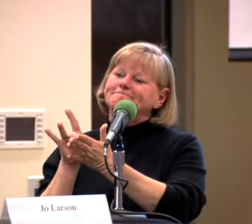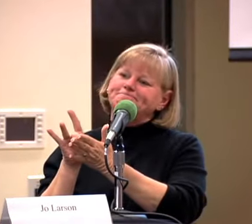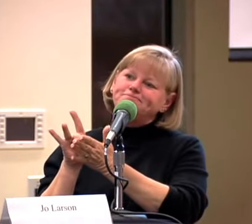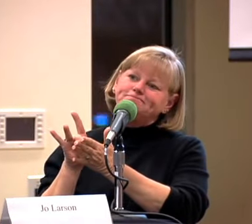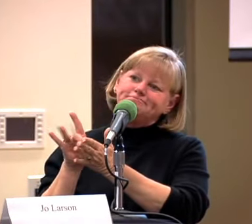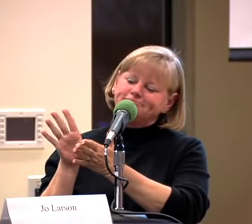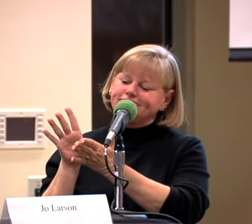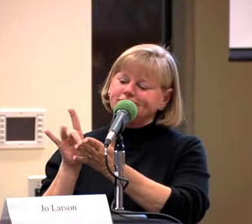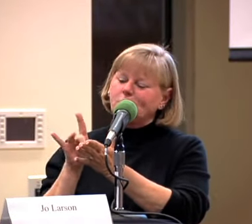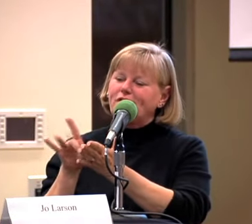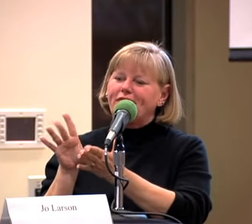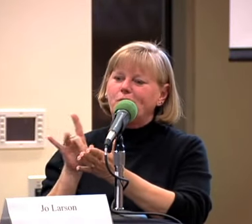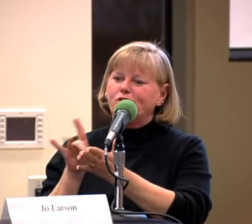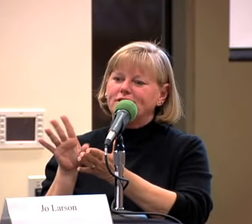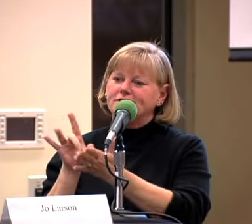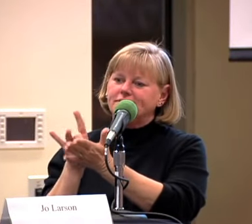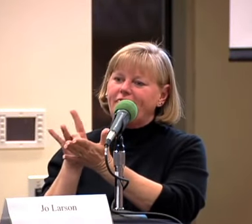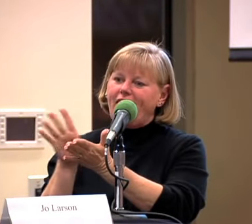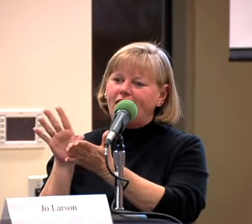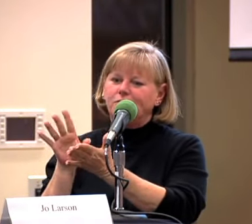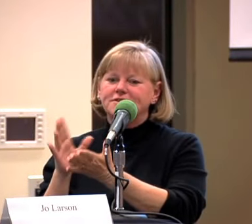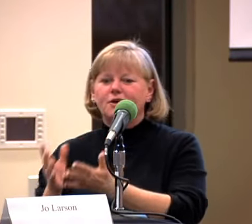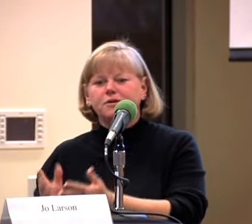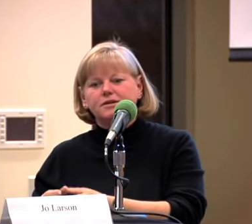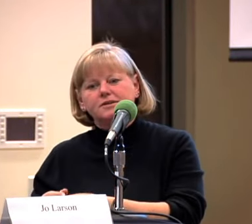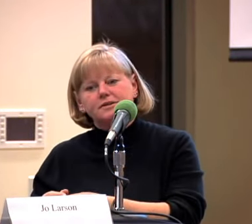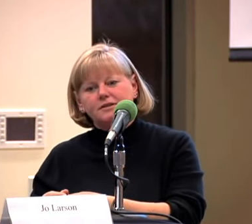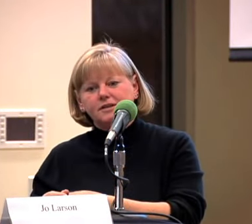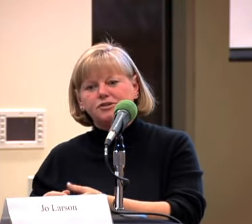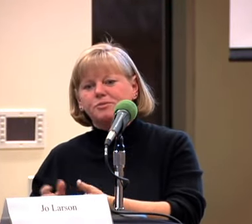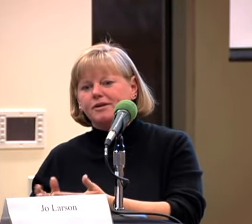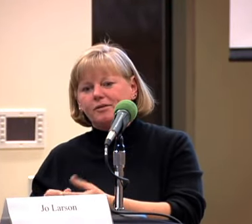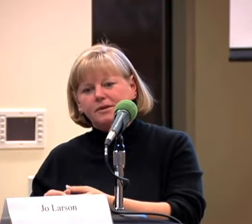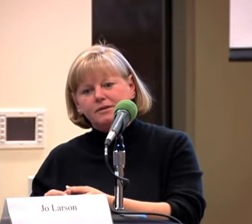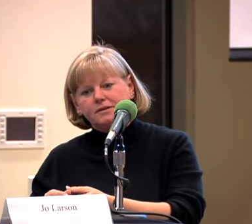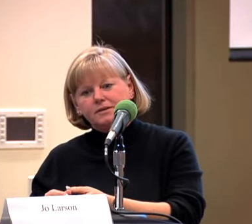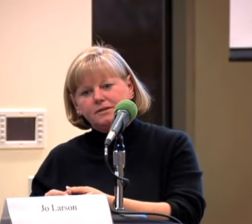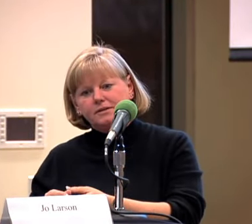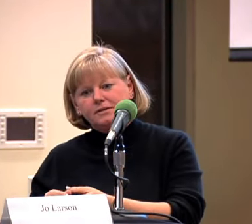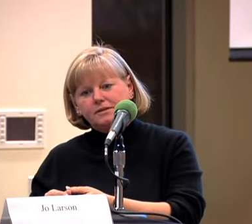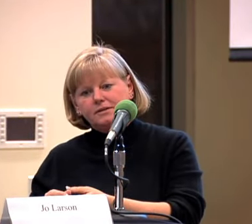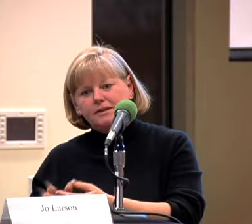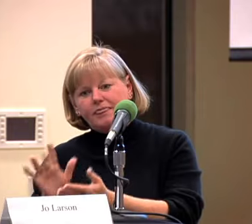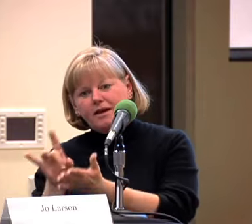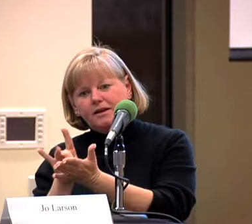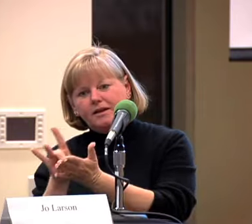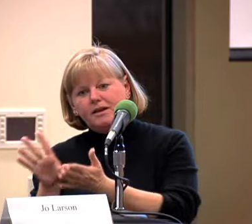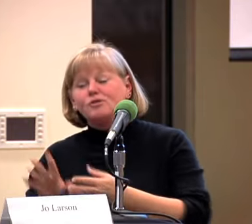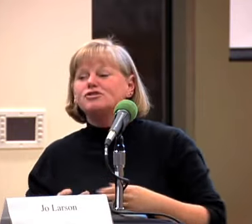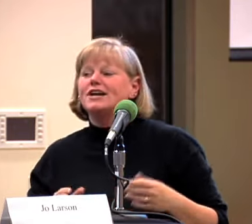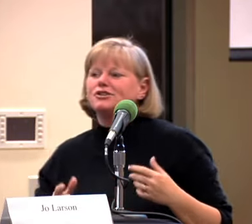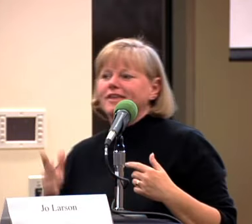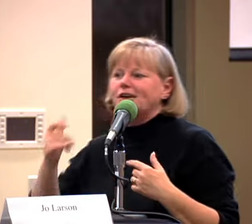I HAVE SEEN SINCE DAY ONE -- THE WORD-- THAT'S WHAT WORD -- REJECTION.